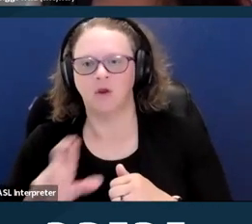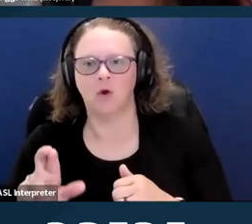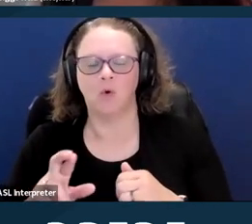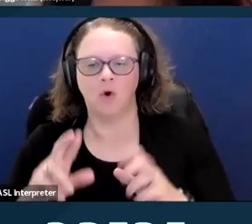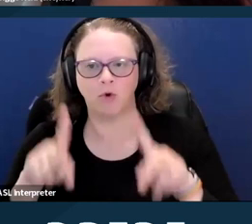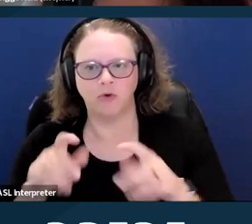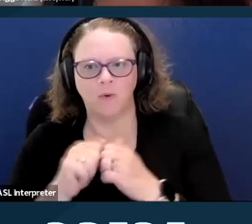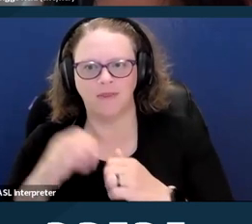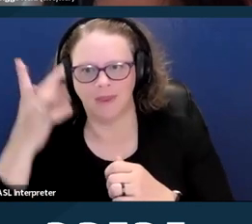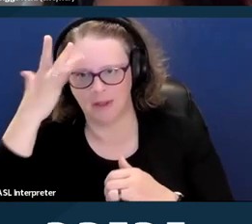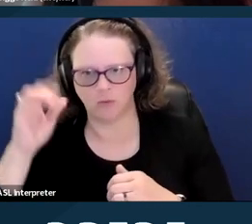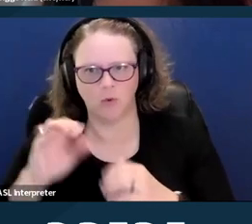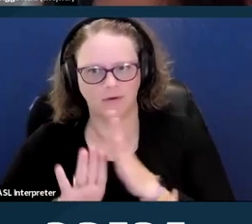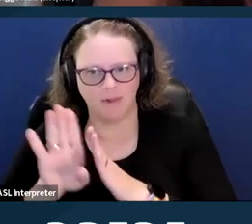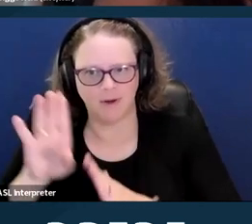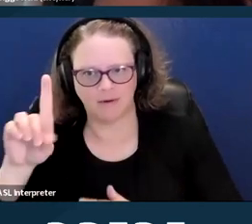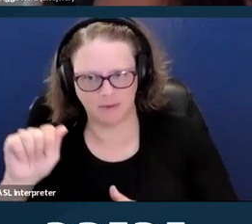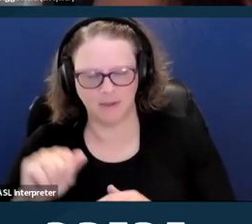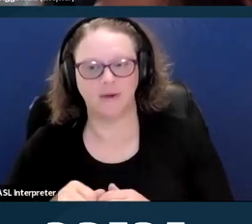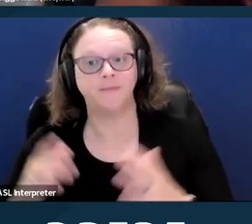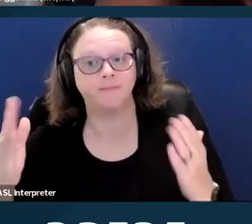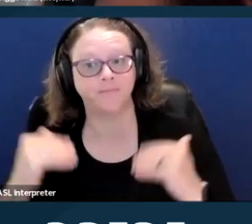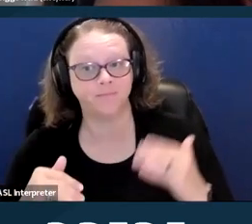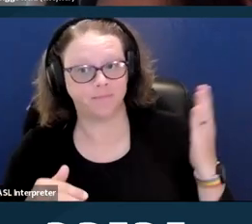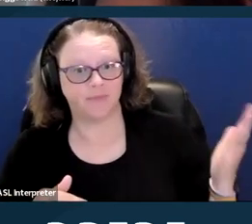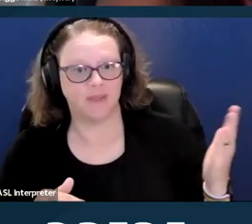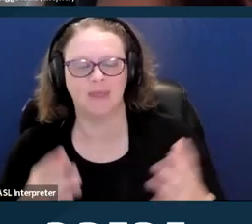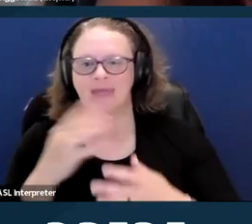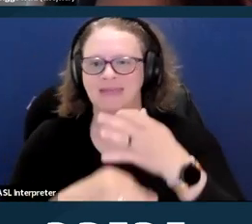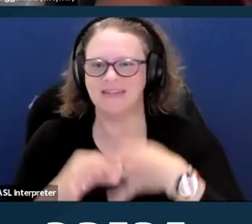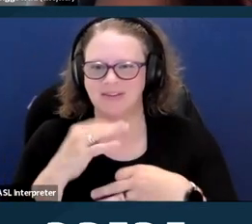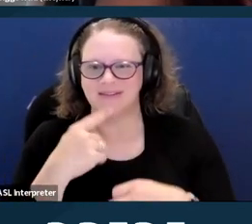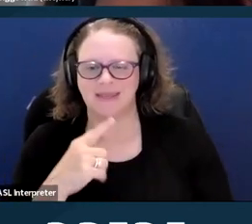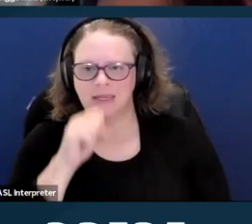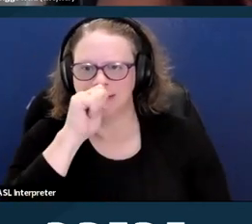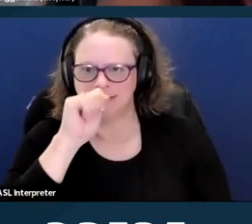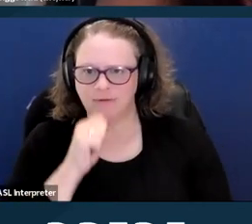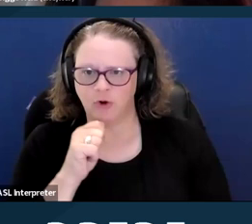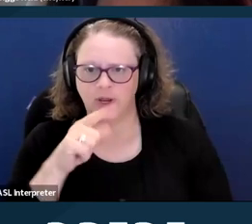Continuing on. So instead of saying suffering from MS or an HIV victim